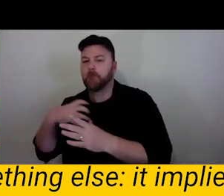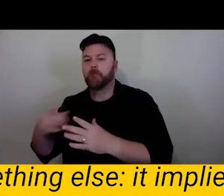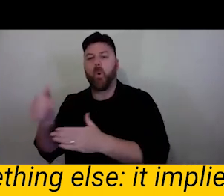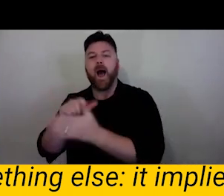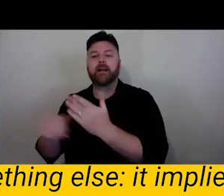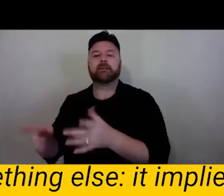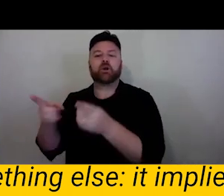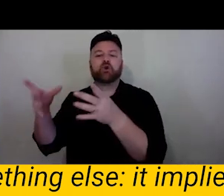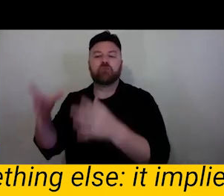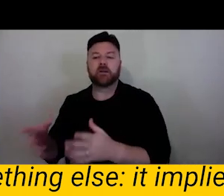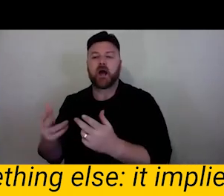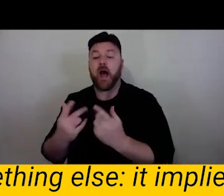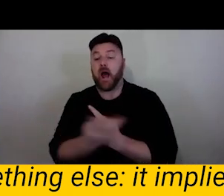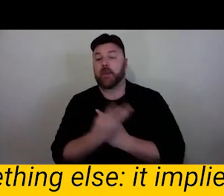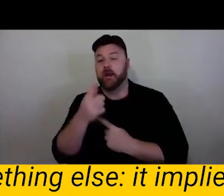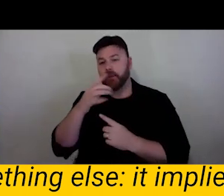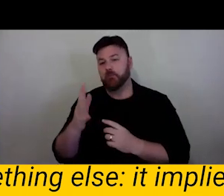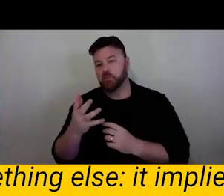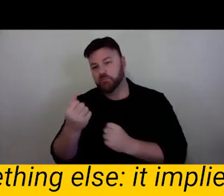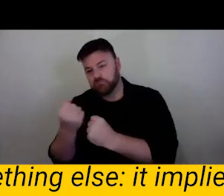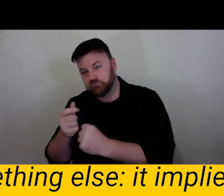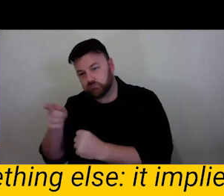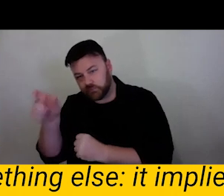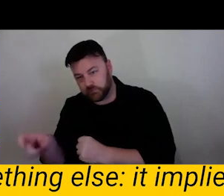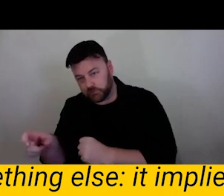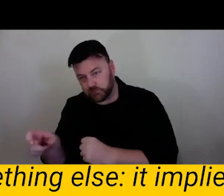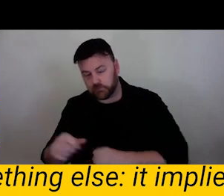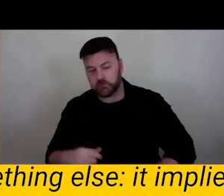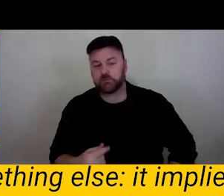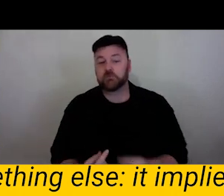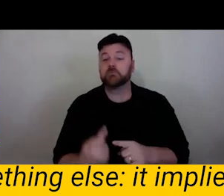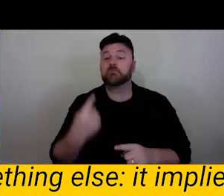In 2010, Willow S Whalan joined the company